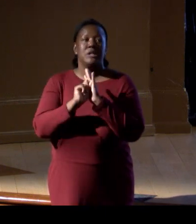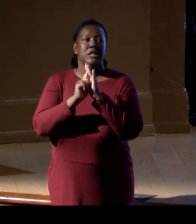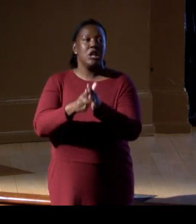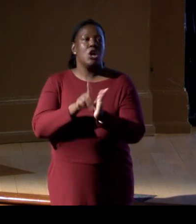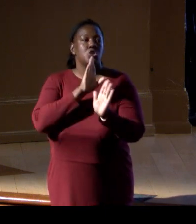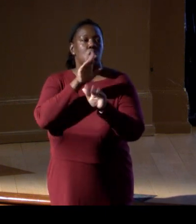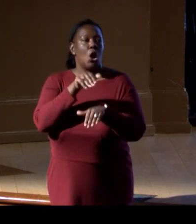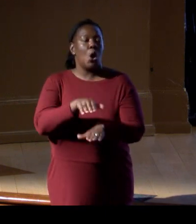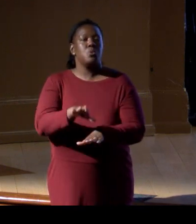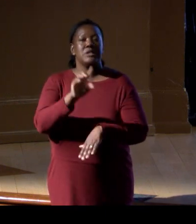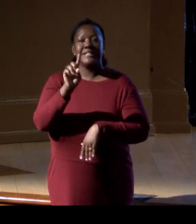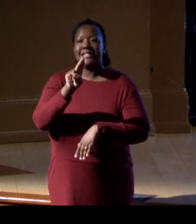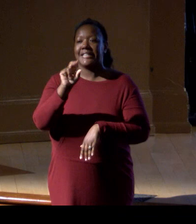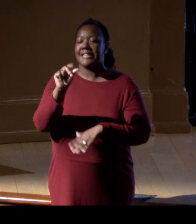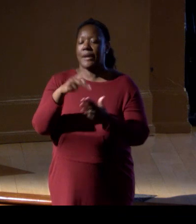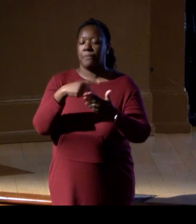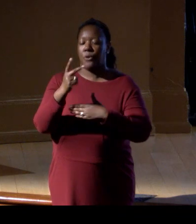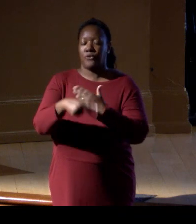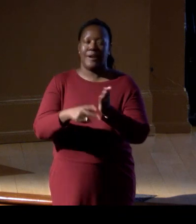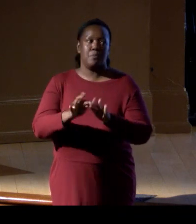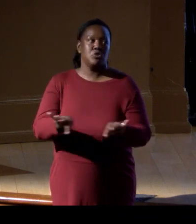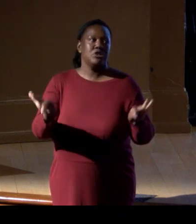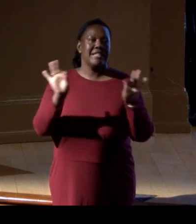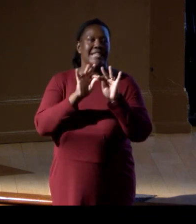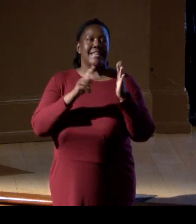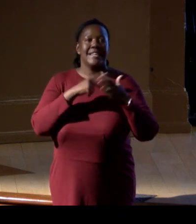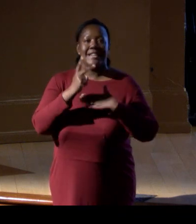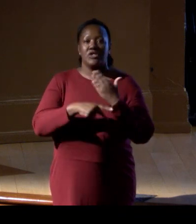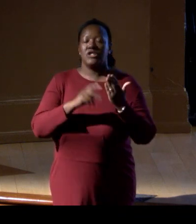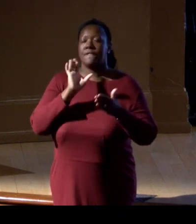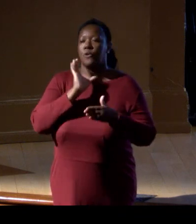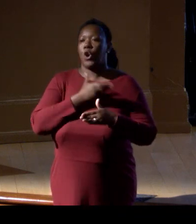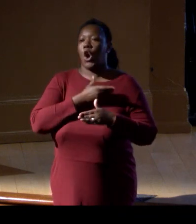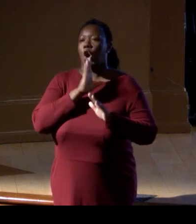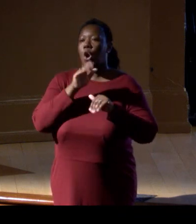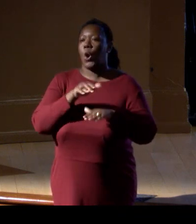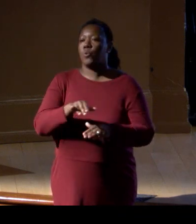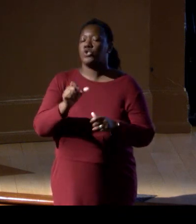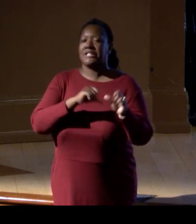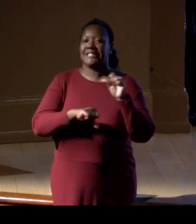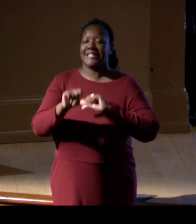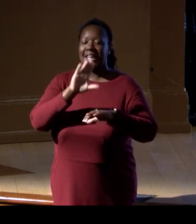in Natural History's Ocean Science Center. First, as I mentioned in my introduction,